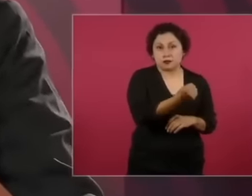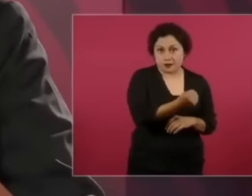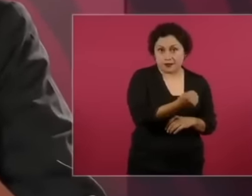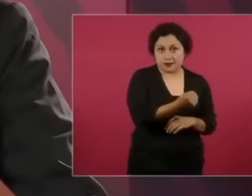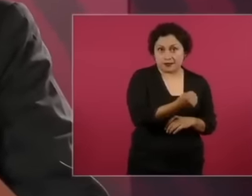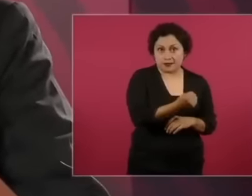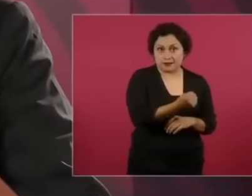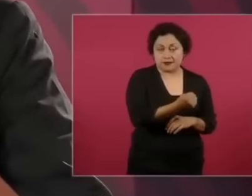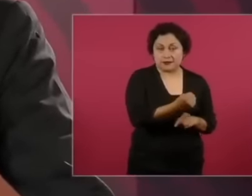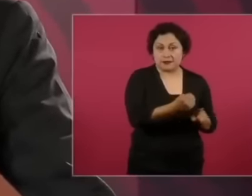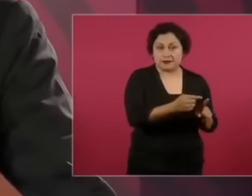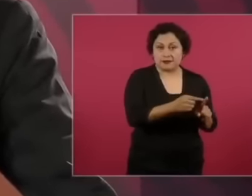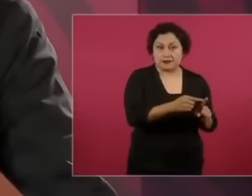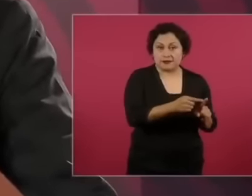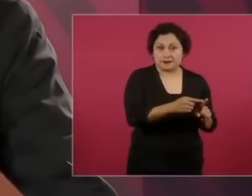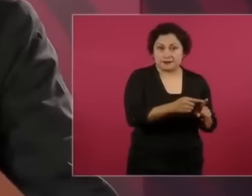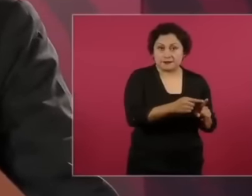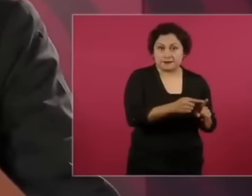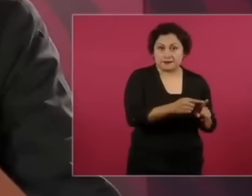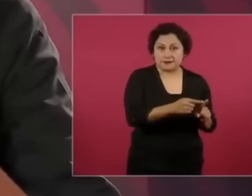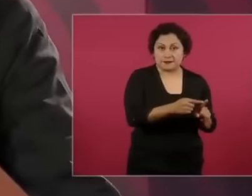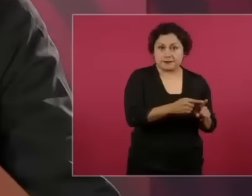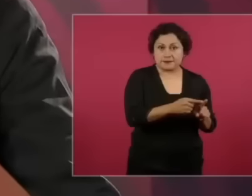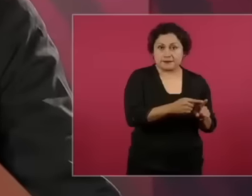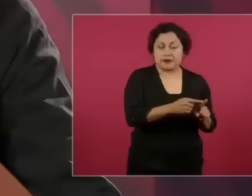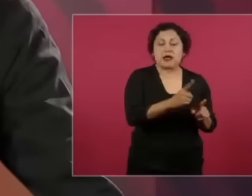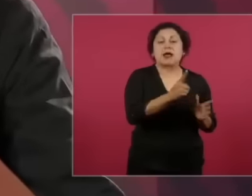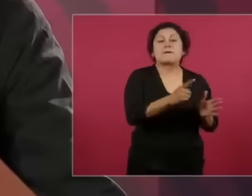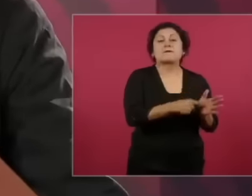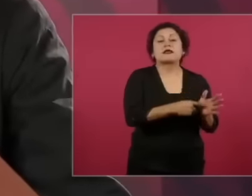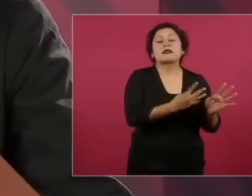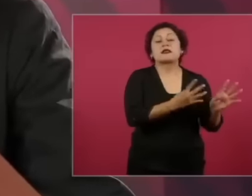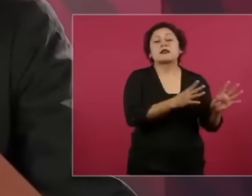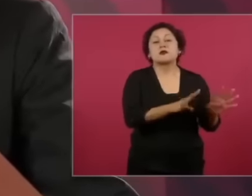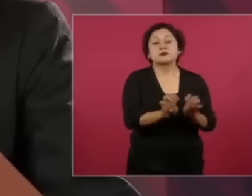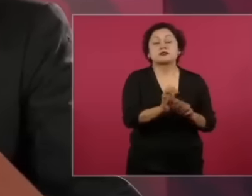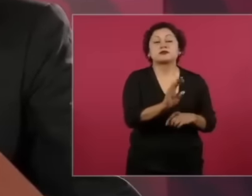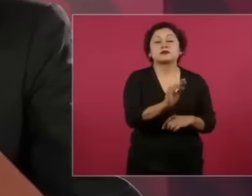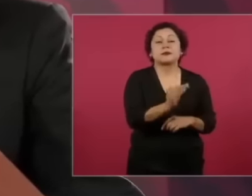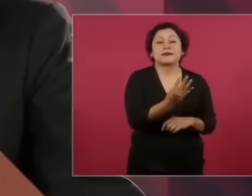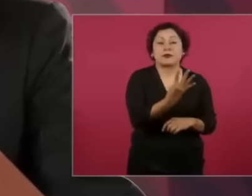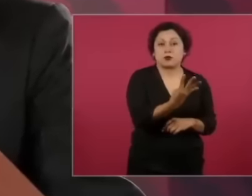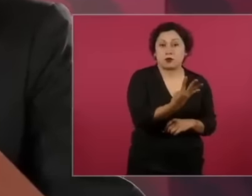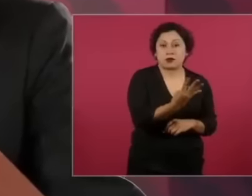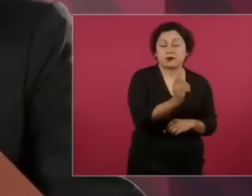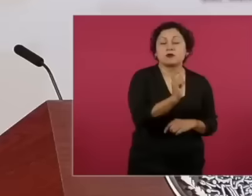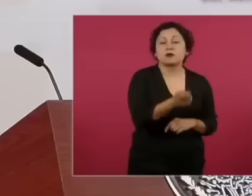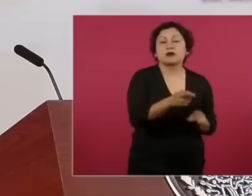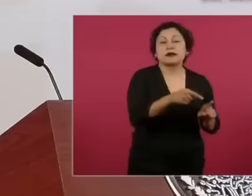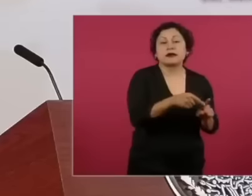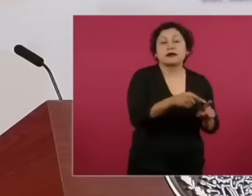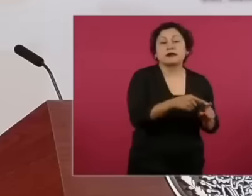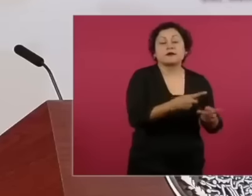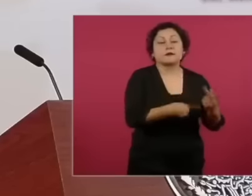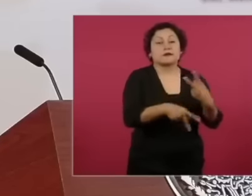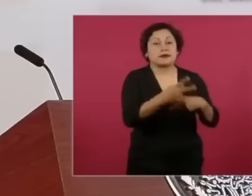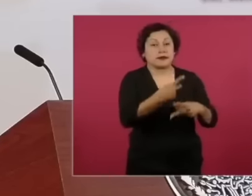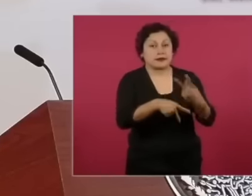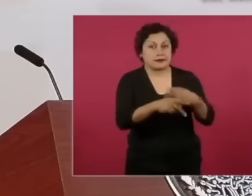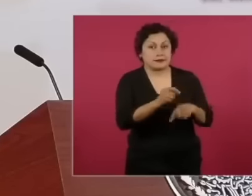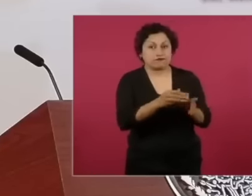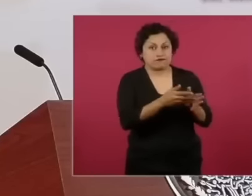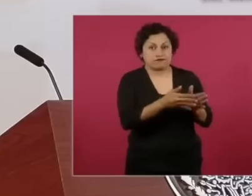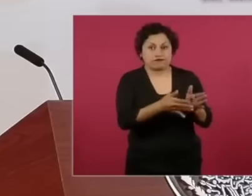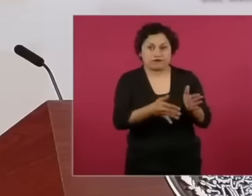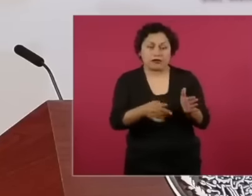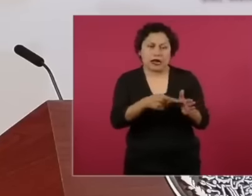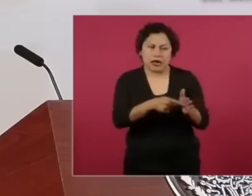1994. Already having At a certain level, it is when